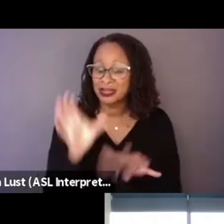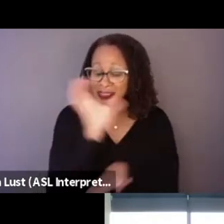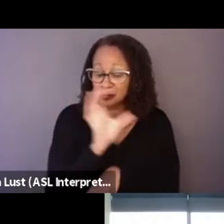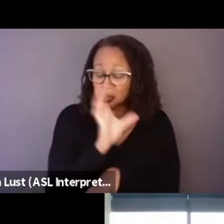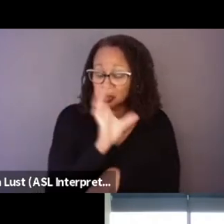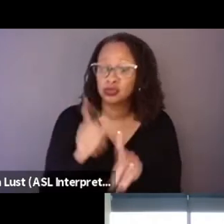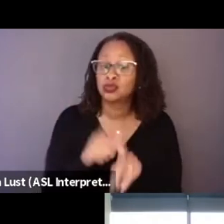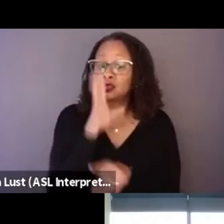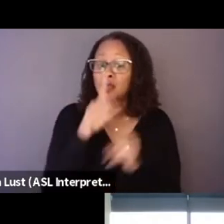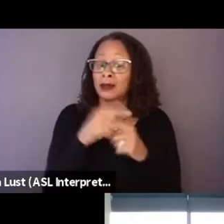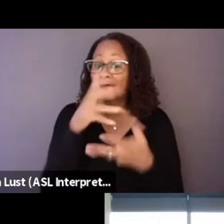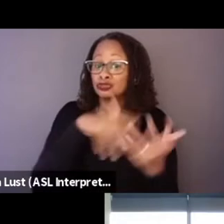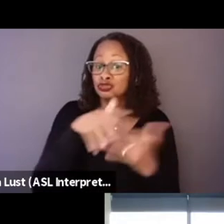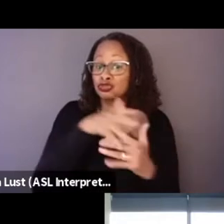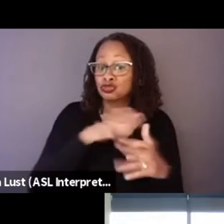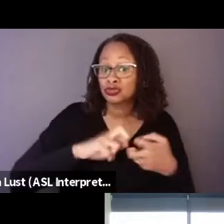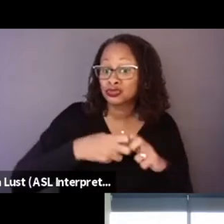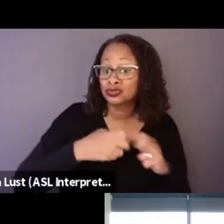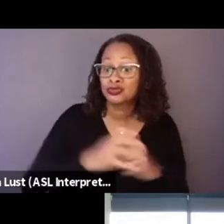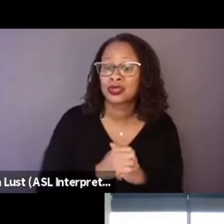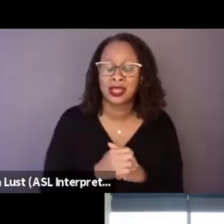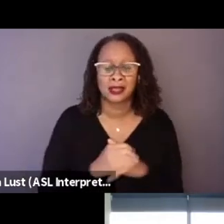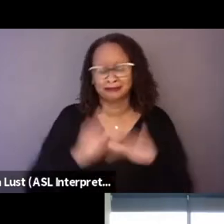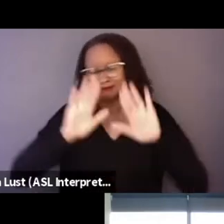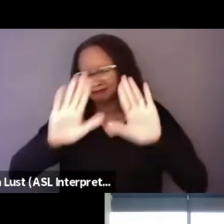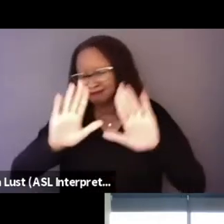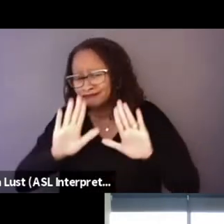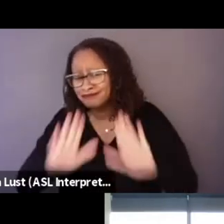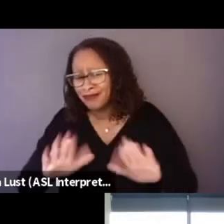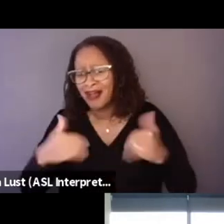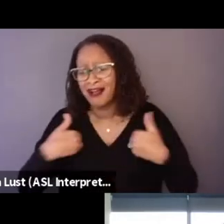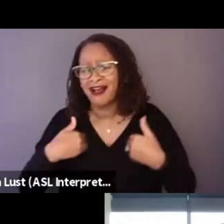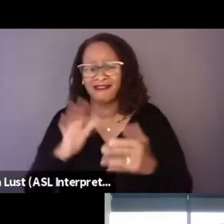Which is- it's great to have a film that makes you angry,